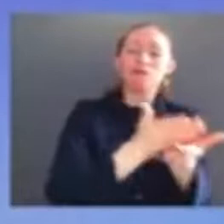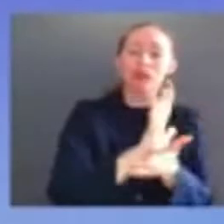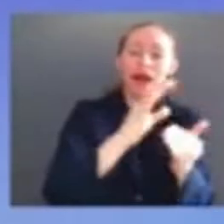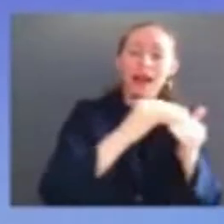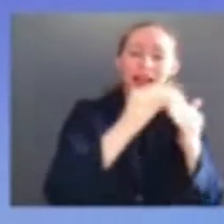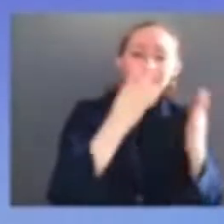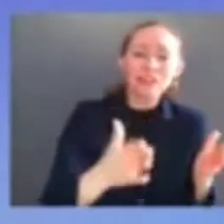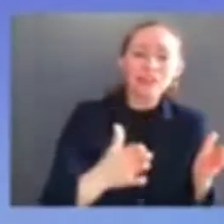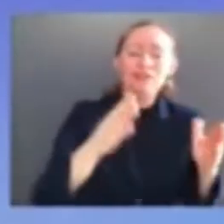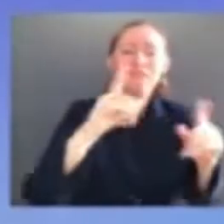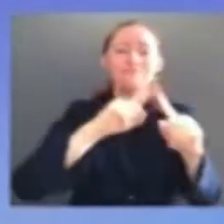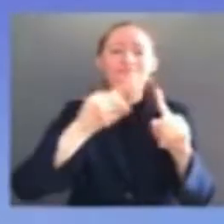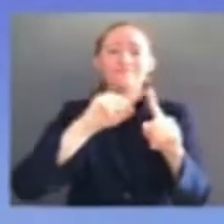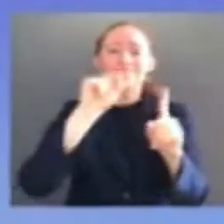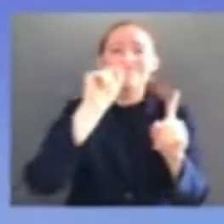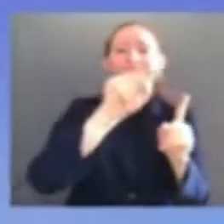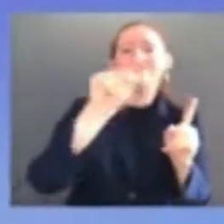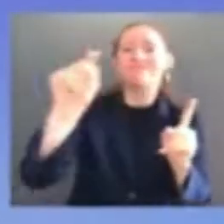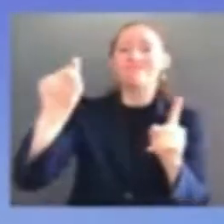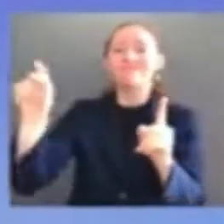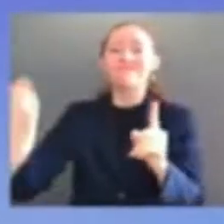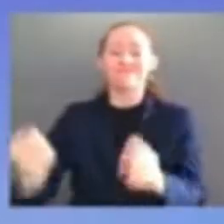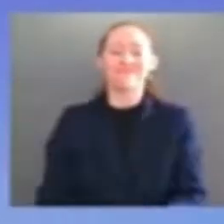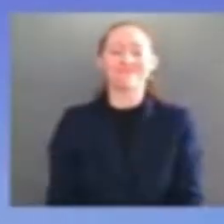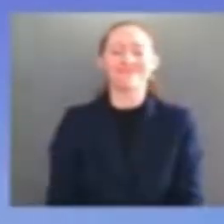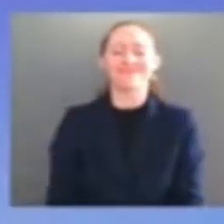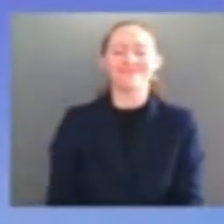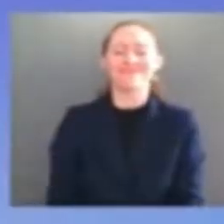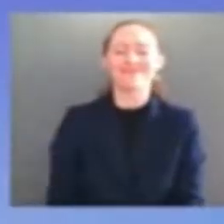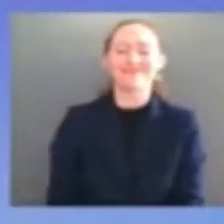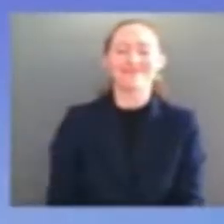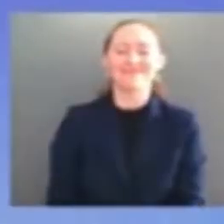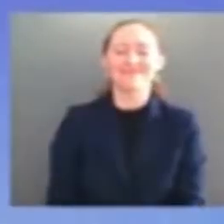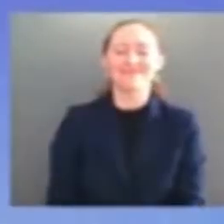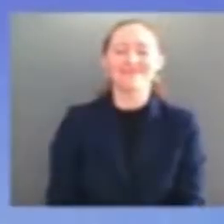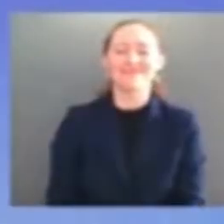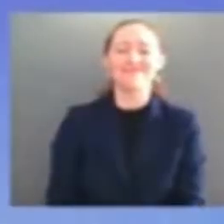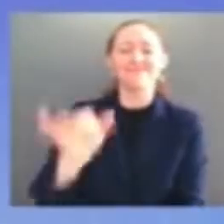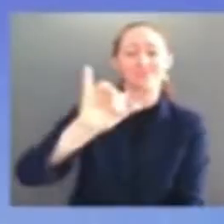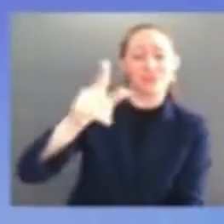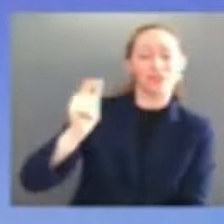distinguished retired judge appointed by george w bush she finished the hearing